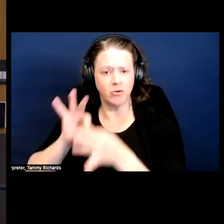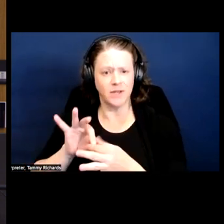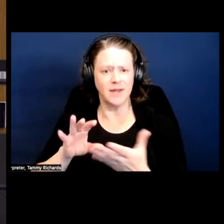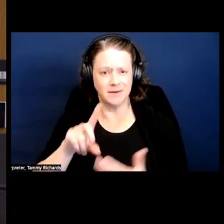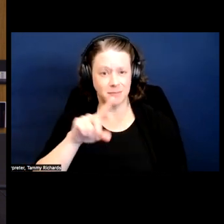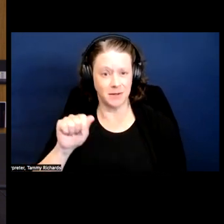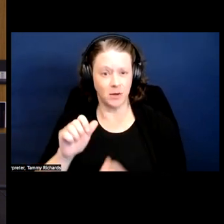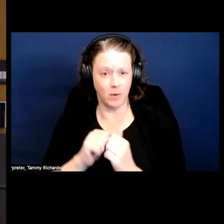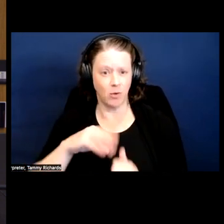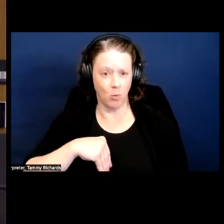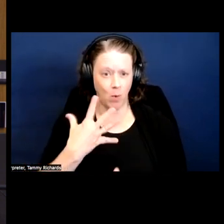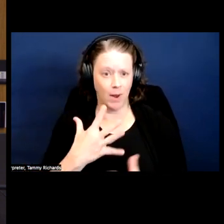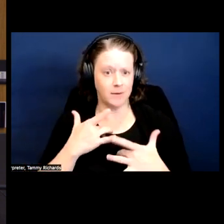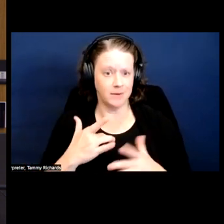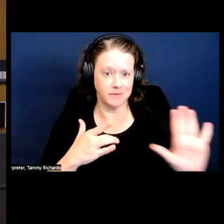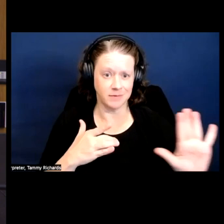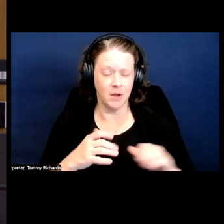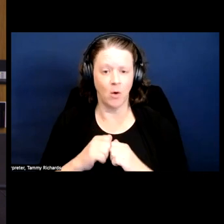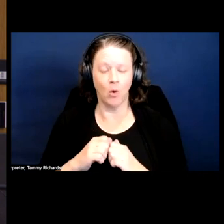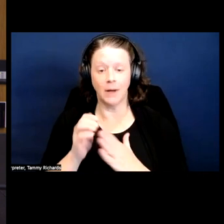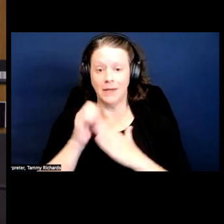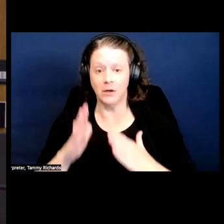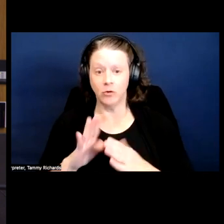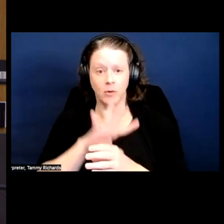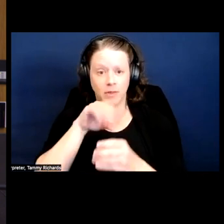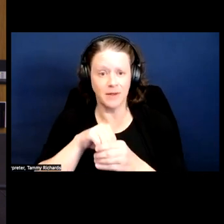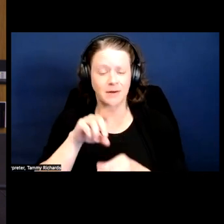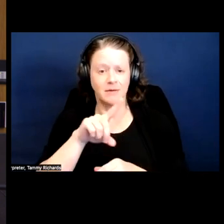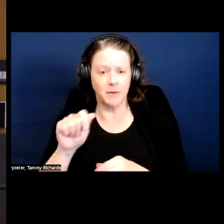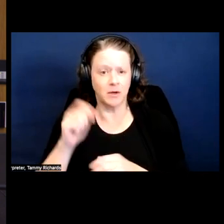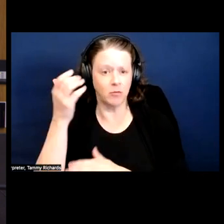whiteness. Or leaders in disability rights and disability organizing with whiteness.